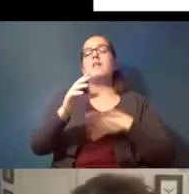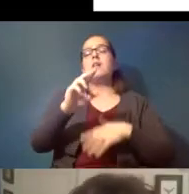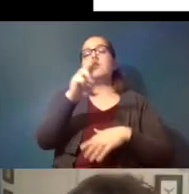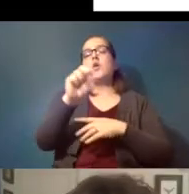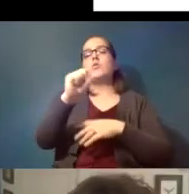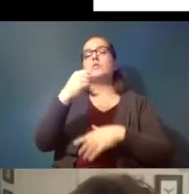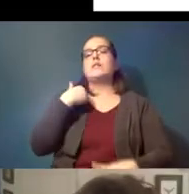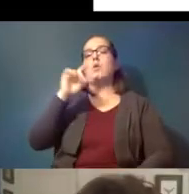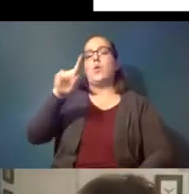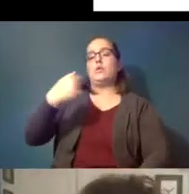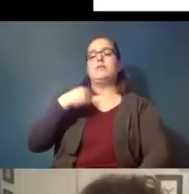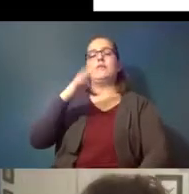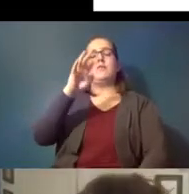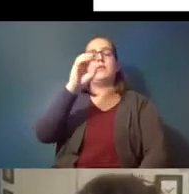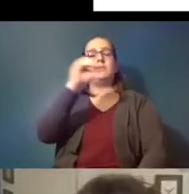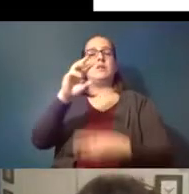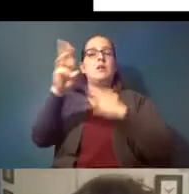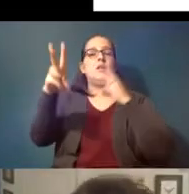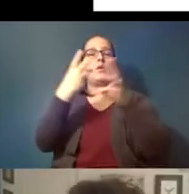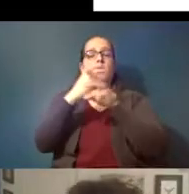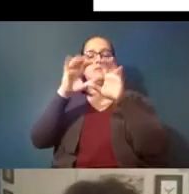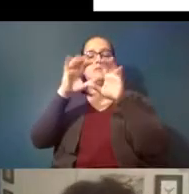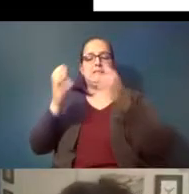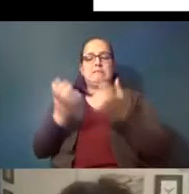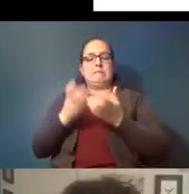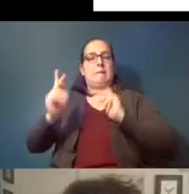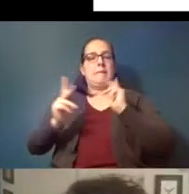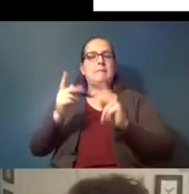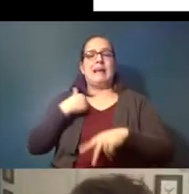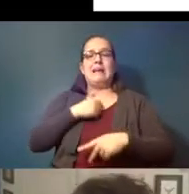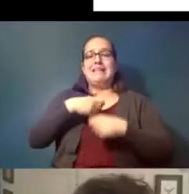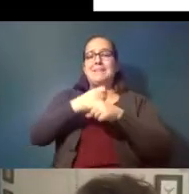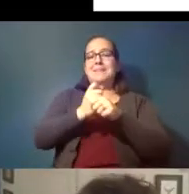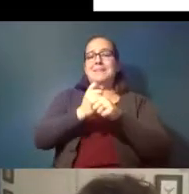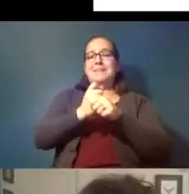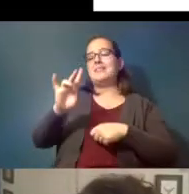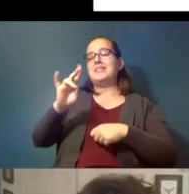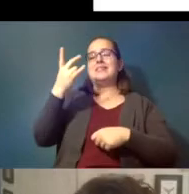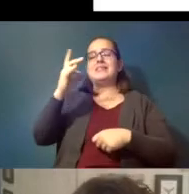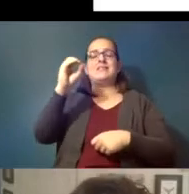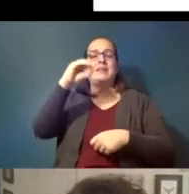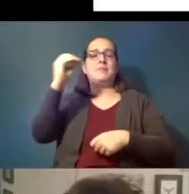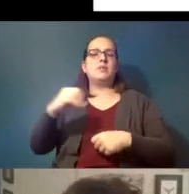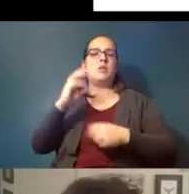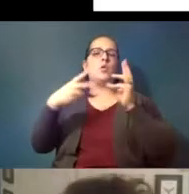of the world's population we create about 17 of the world's plastic waste